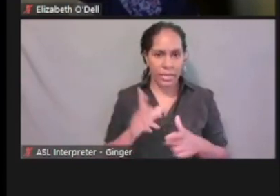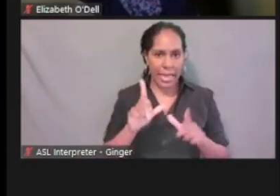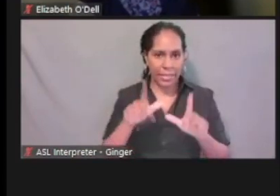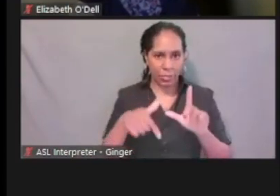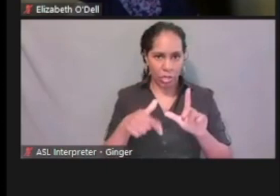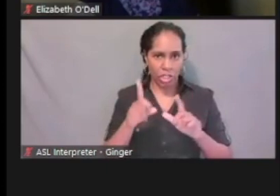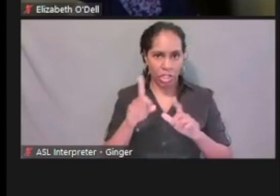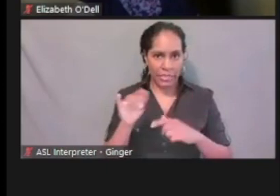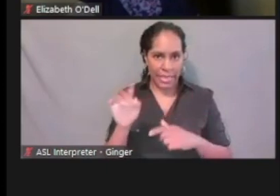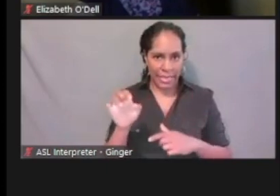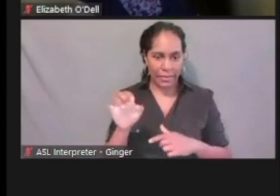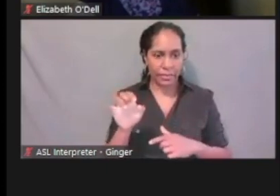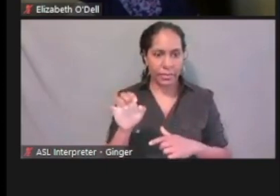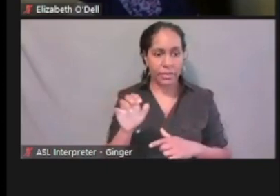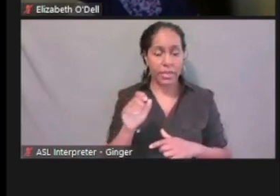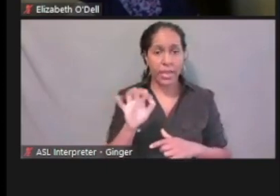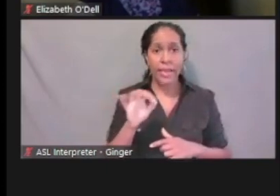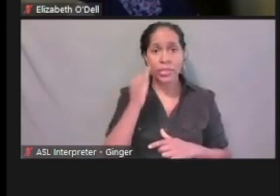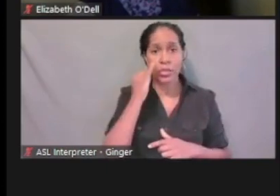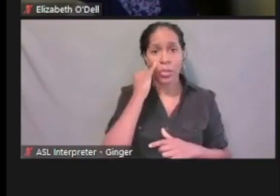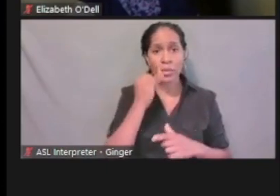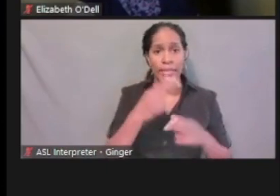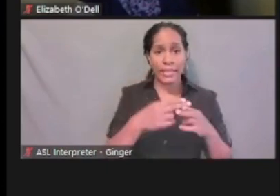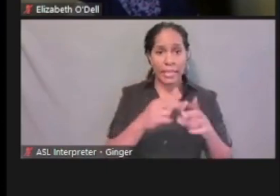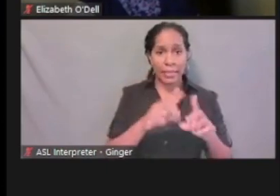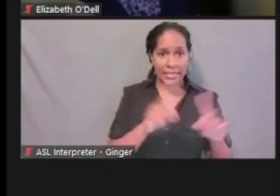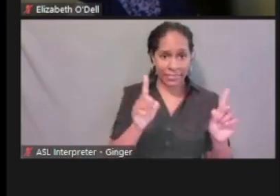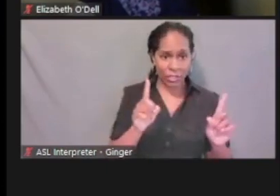And if his name is different, then we can select that here.